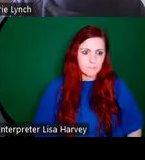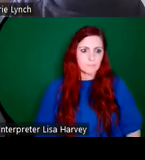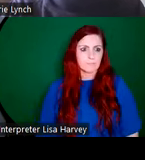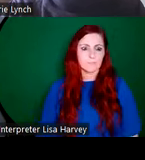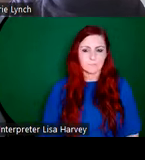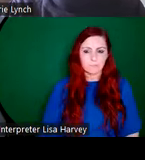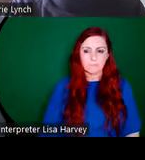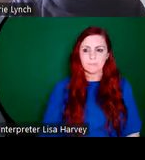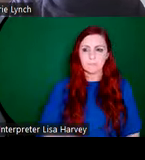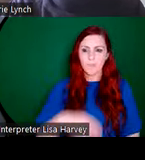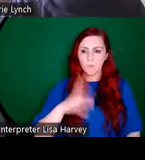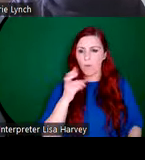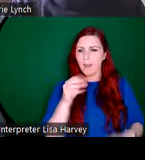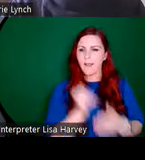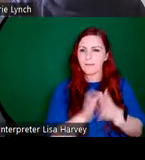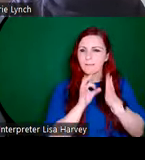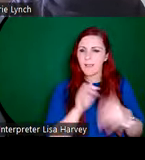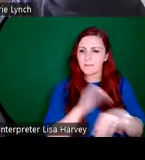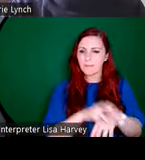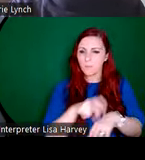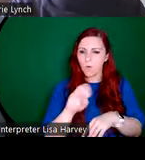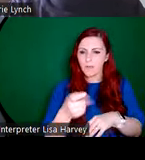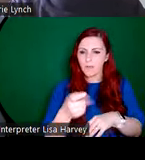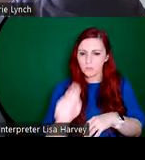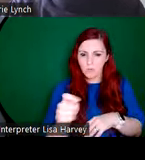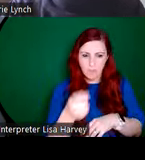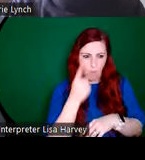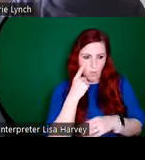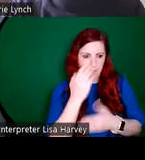guided walking tours, looking at some examples of An Túr Ghloine stained glass